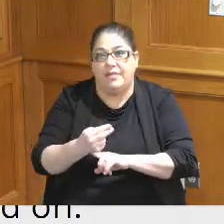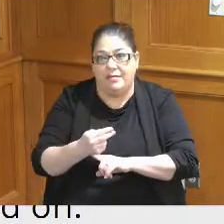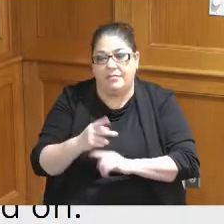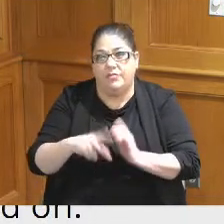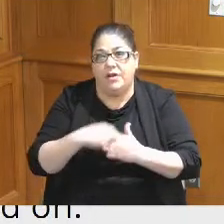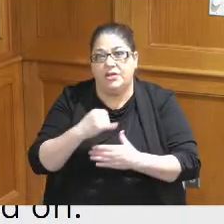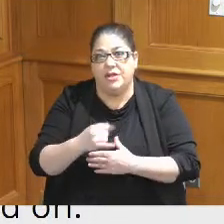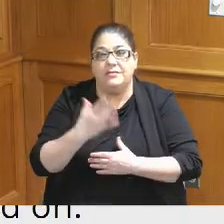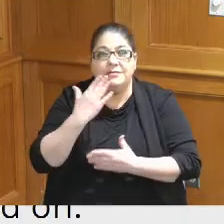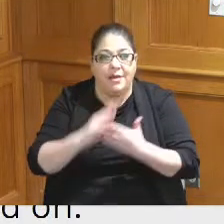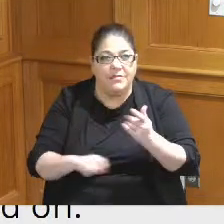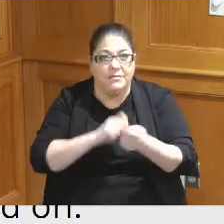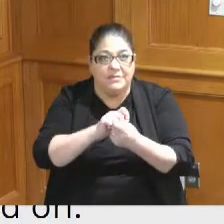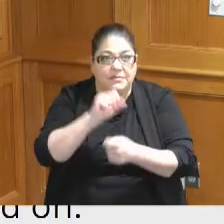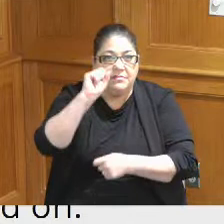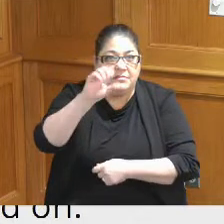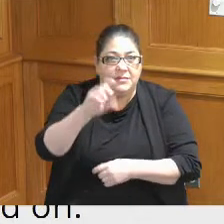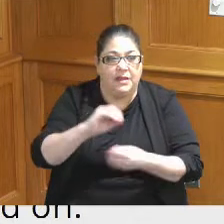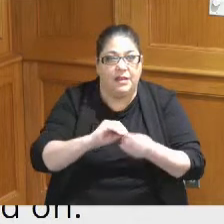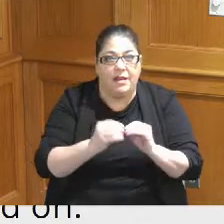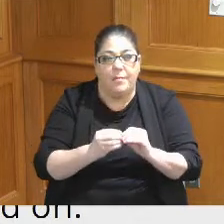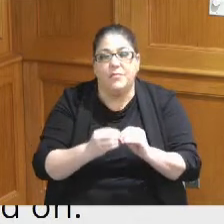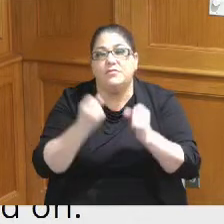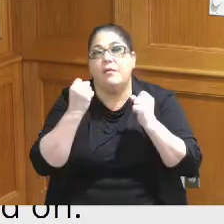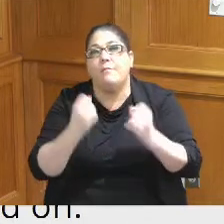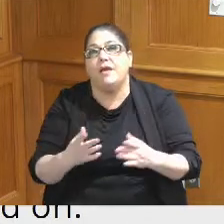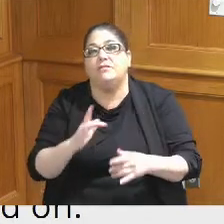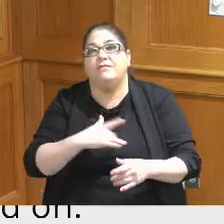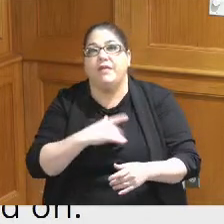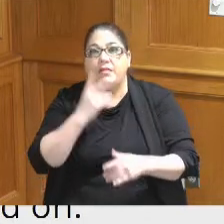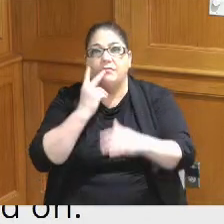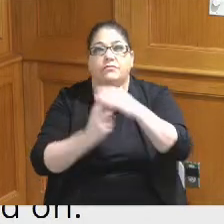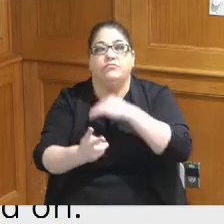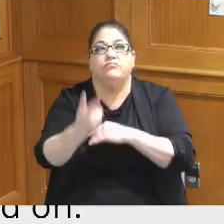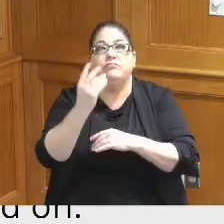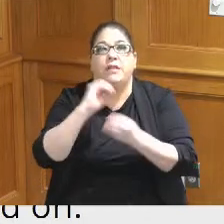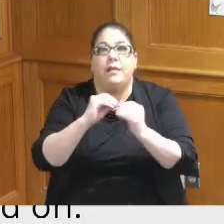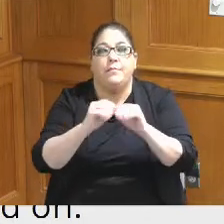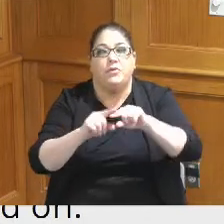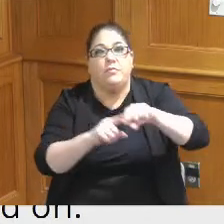gave very specific numbers as to the degree that their projections were dependent upon those but